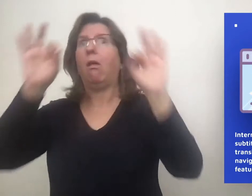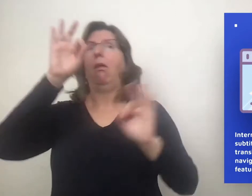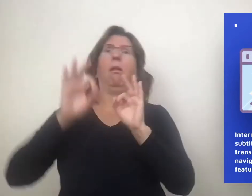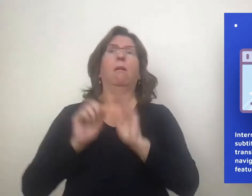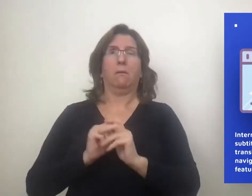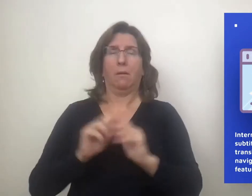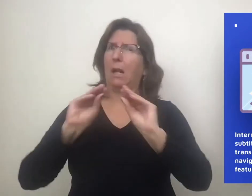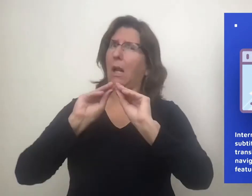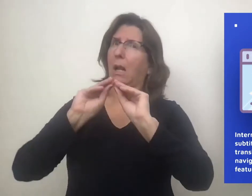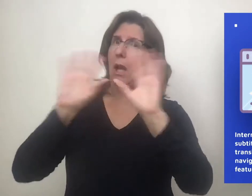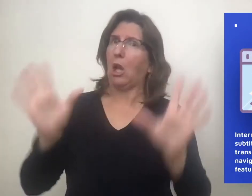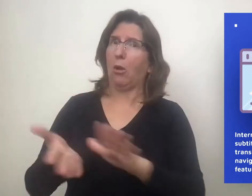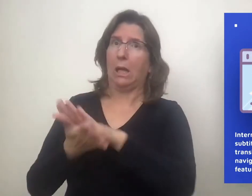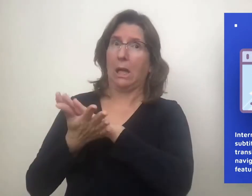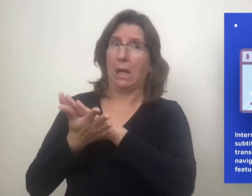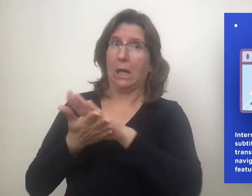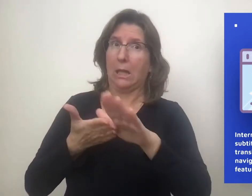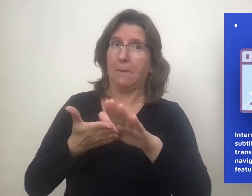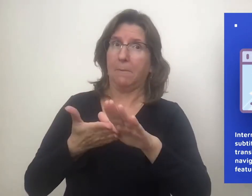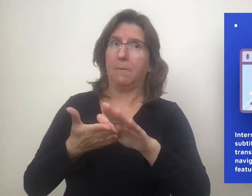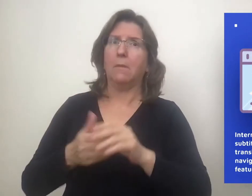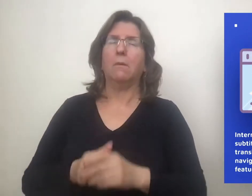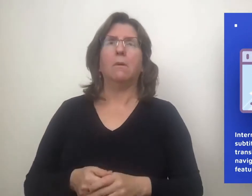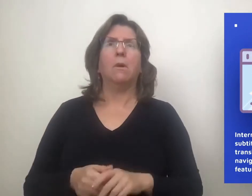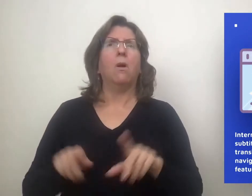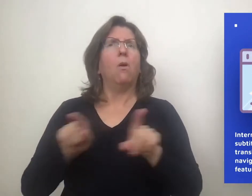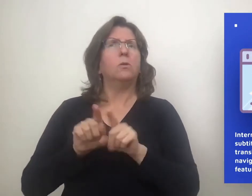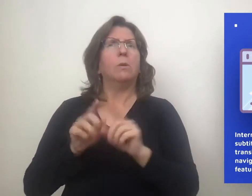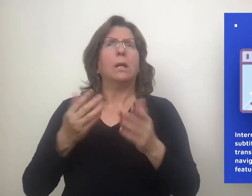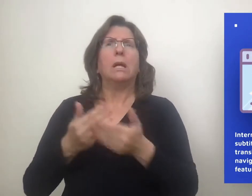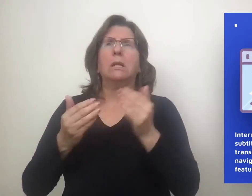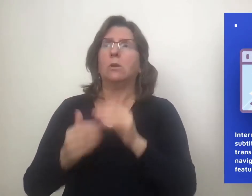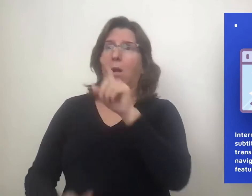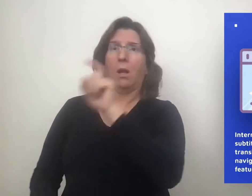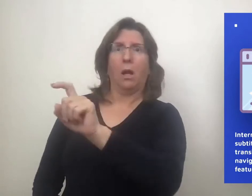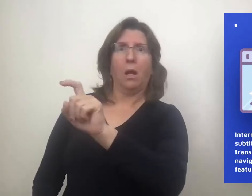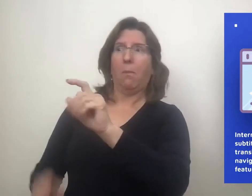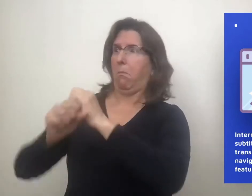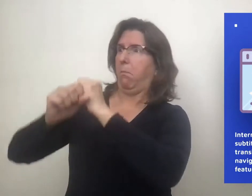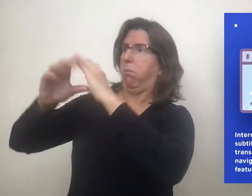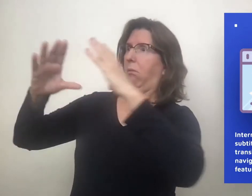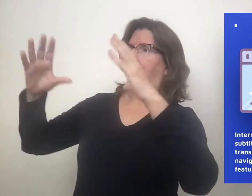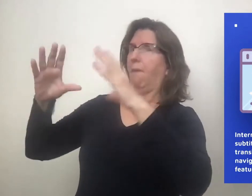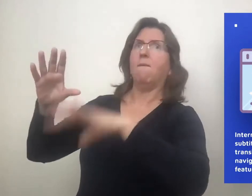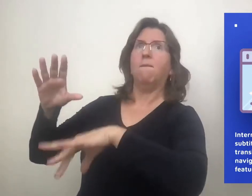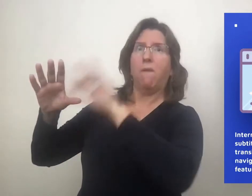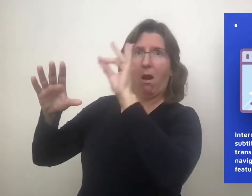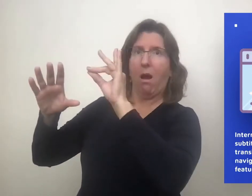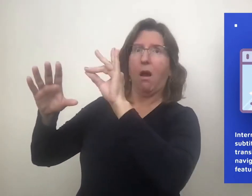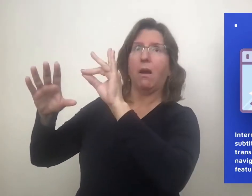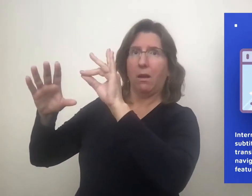on the screen should not be too busy with competing visuals that would confuse the student.